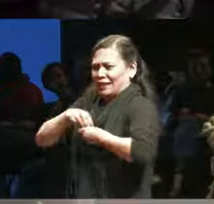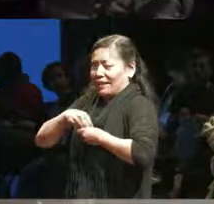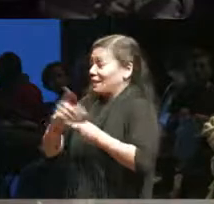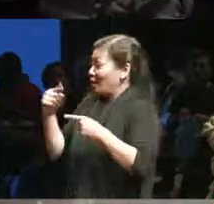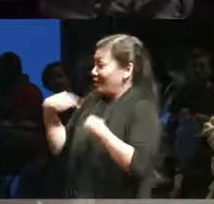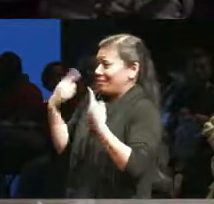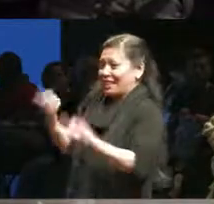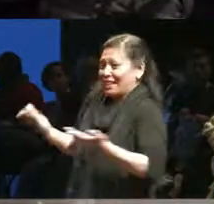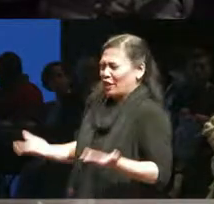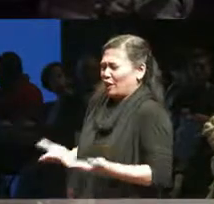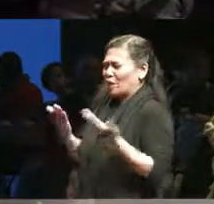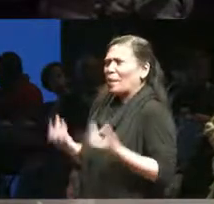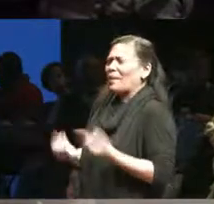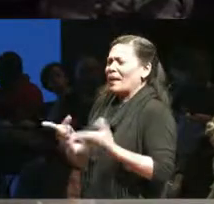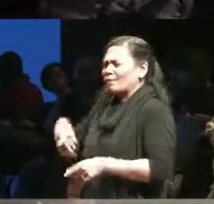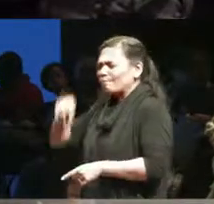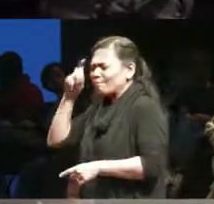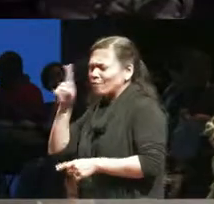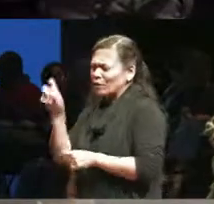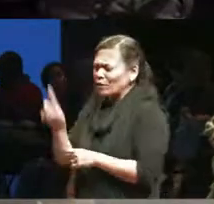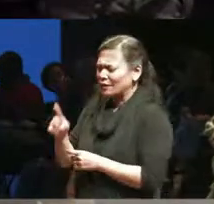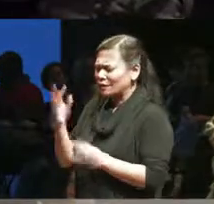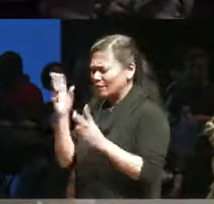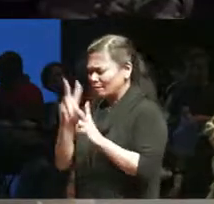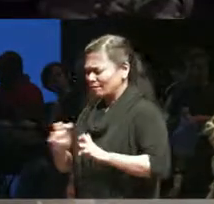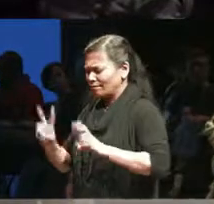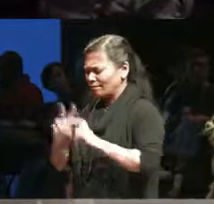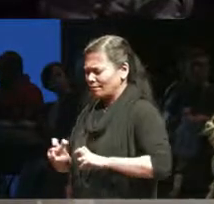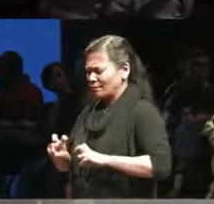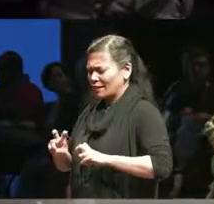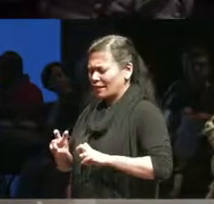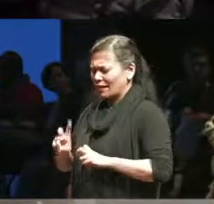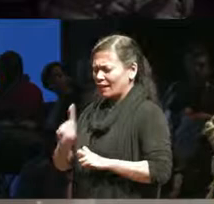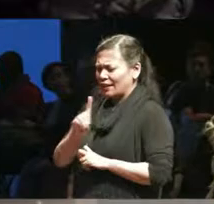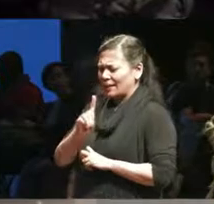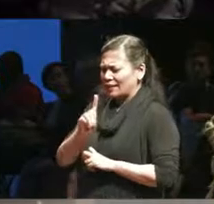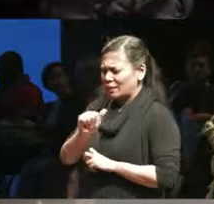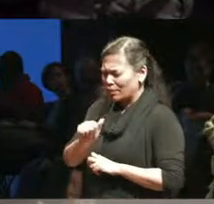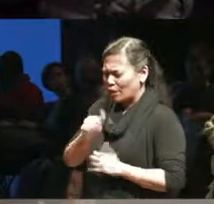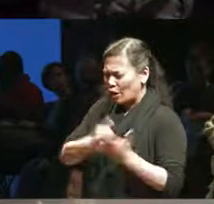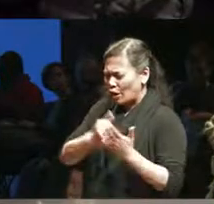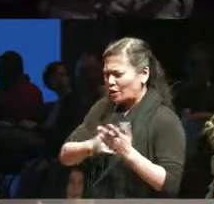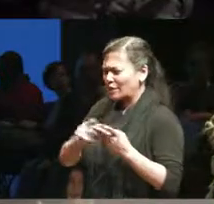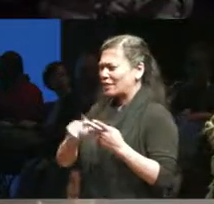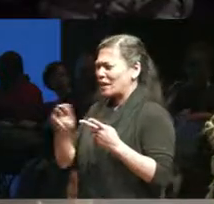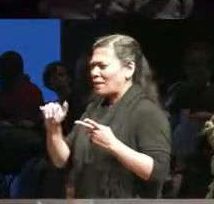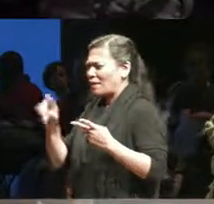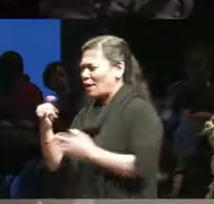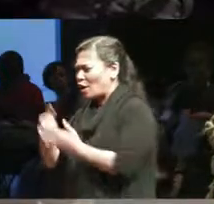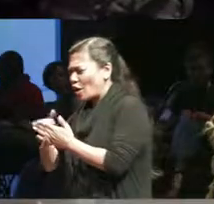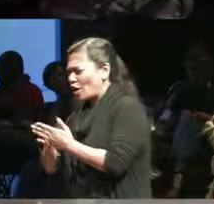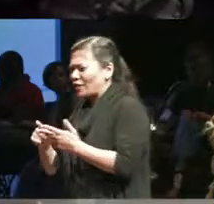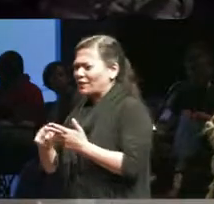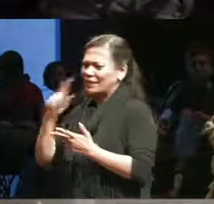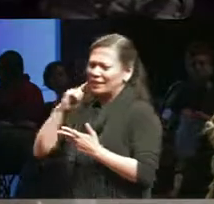looking at the intersections of dis arts, mat arts, deaf arts, blind arts.